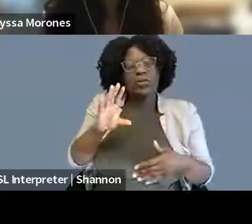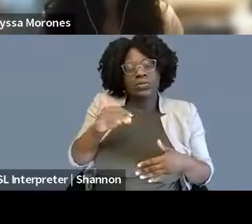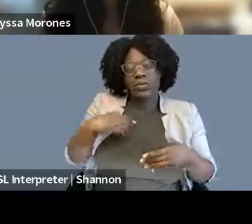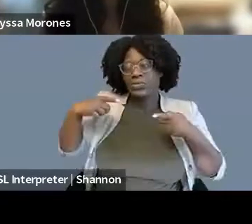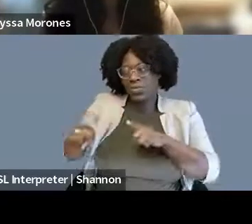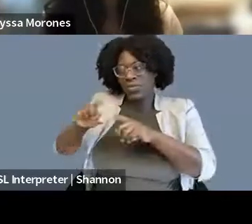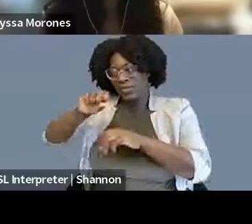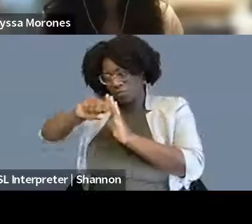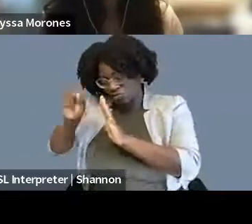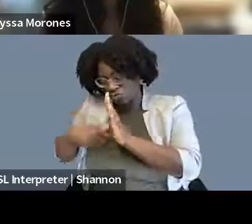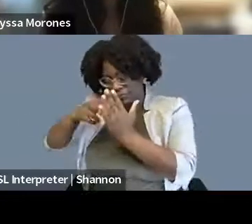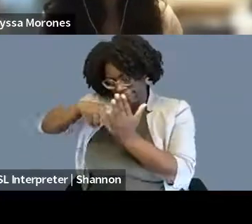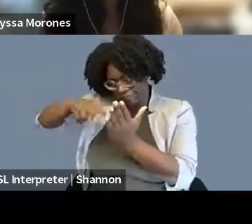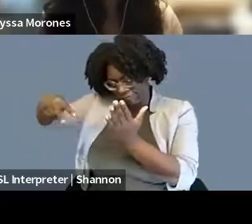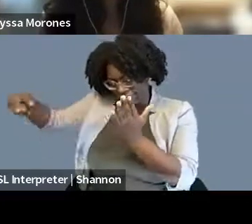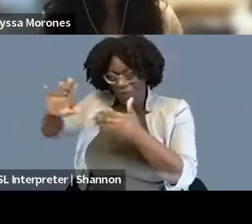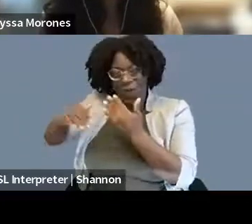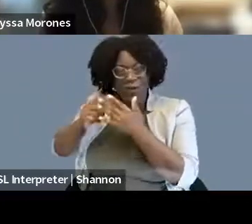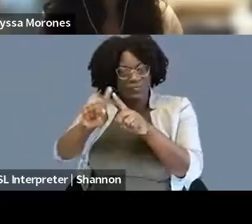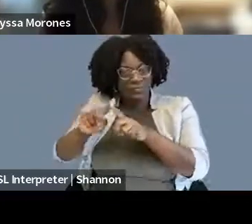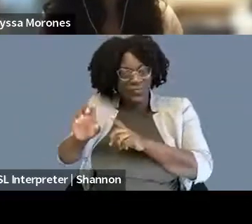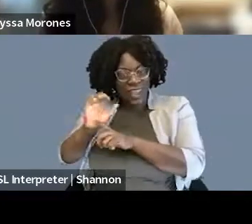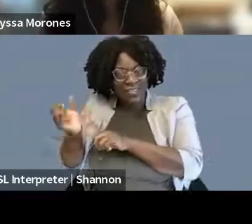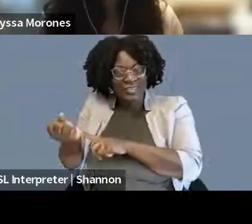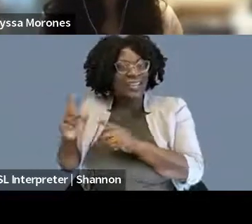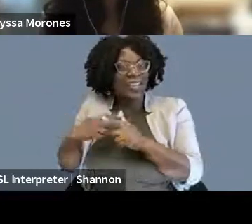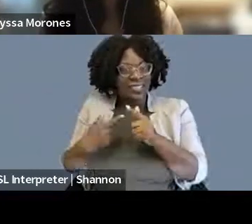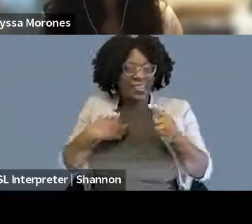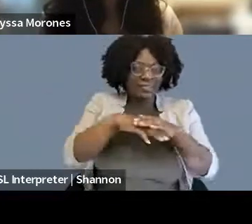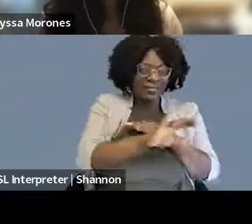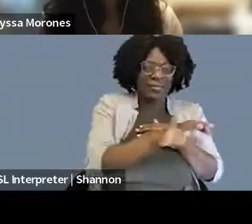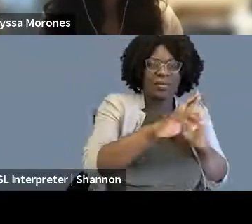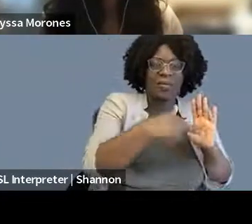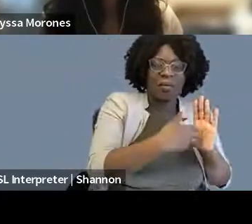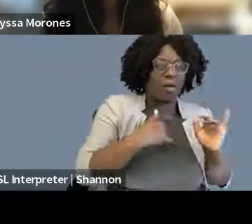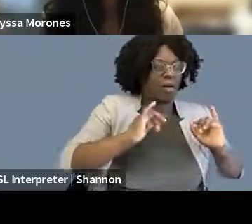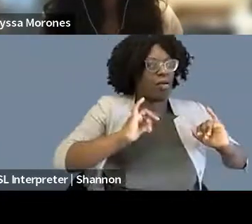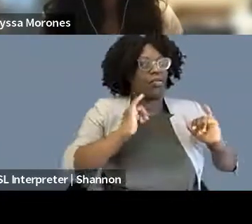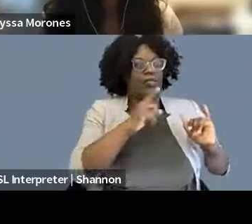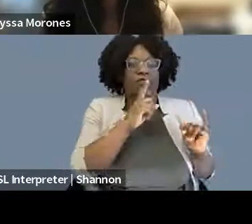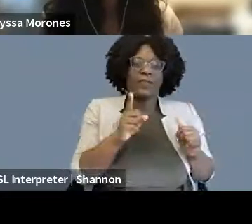And so it was amazing, easily one of my favorite jobs to date, and I do think that,